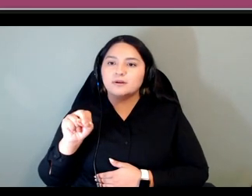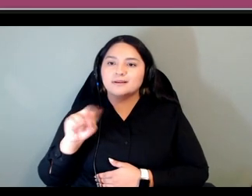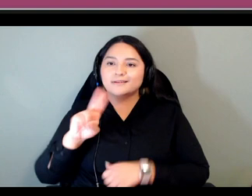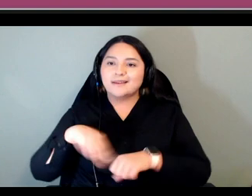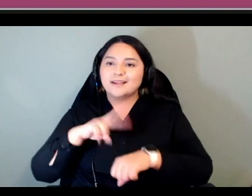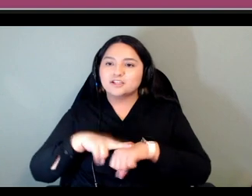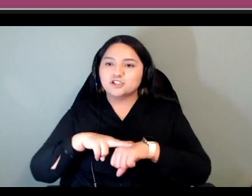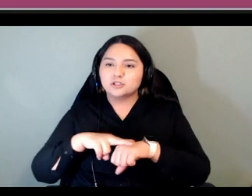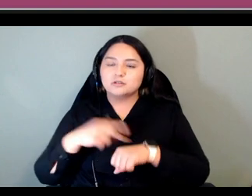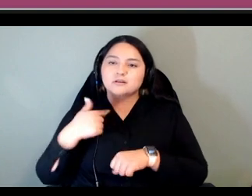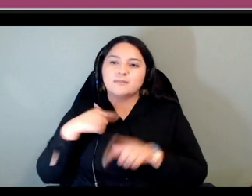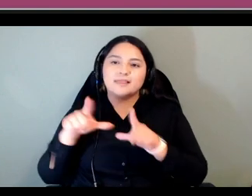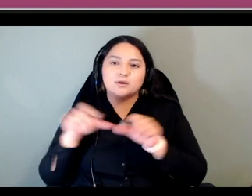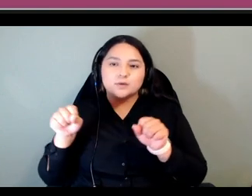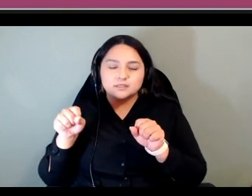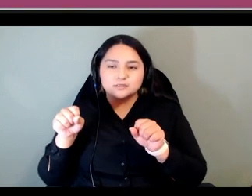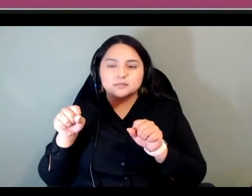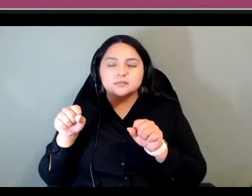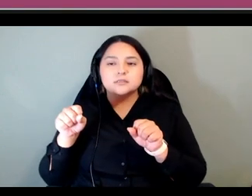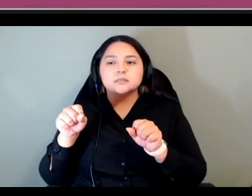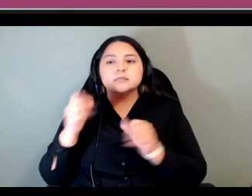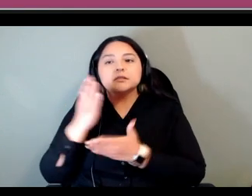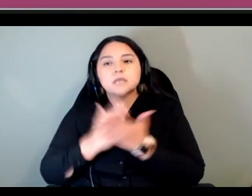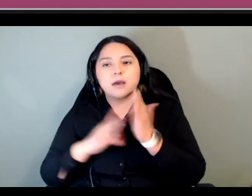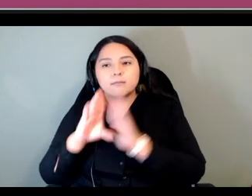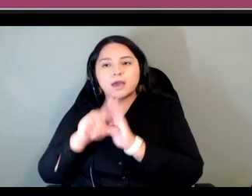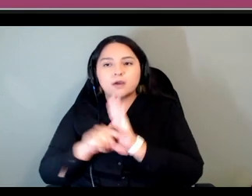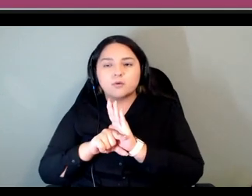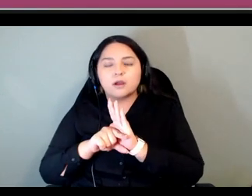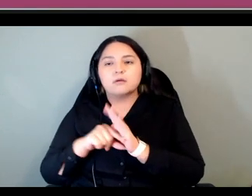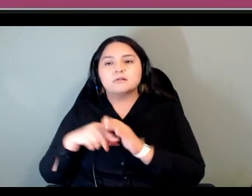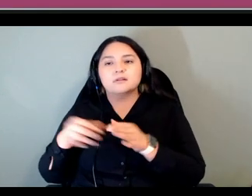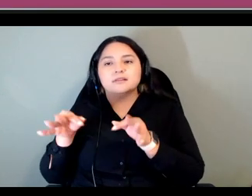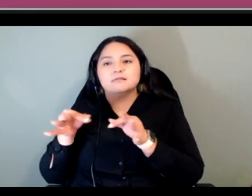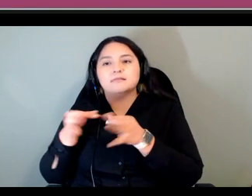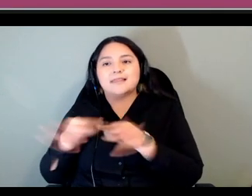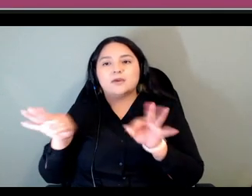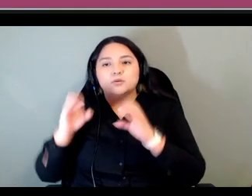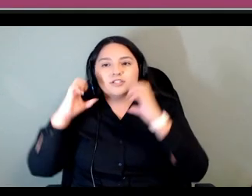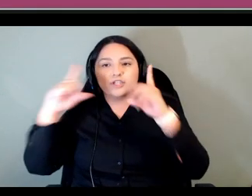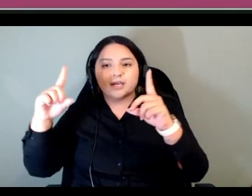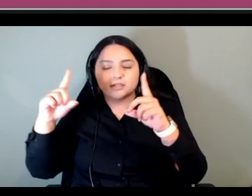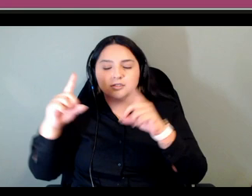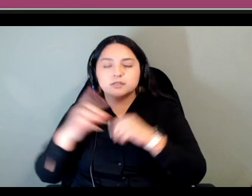a linguist by training with some background in language education and i've been fortunate